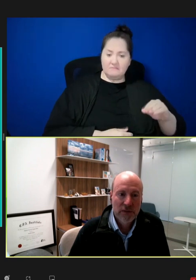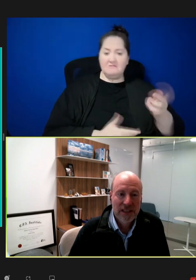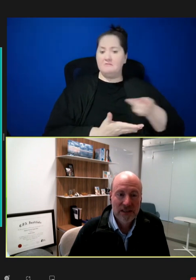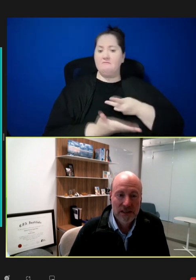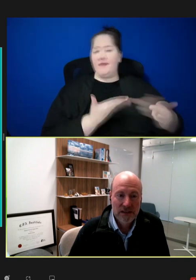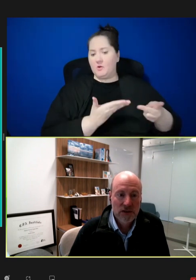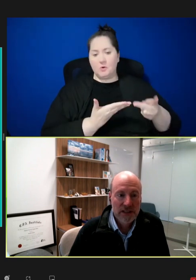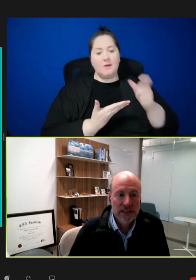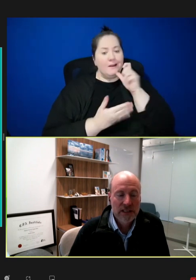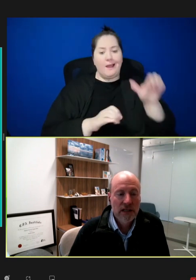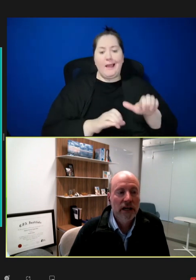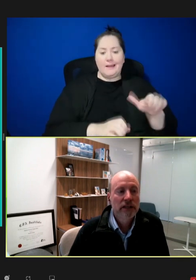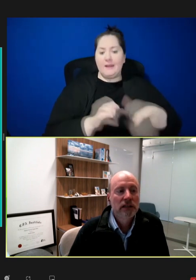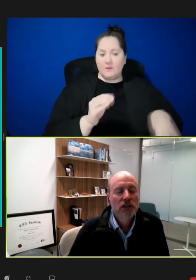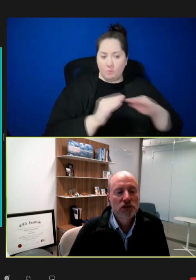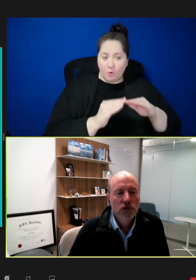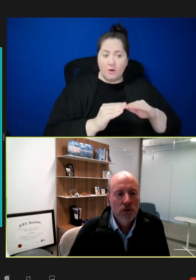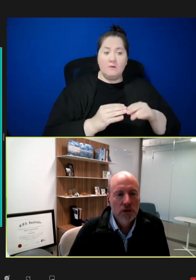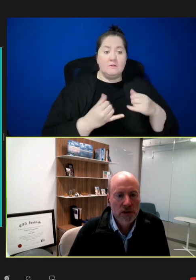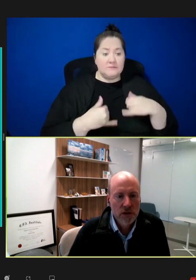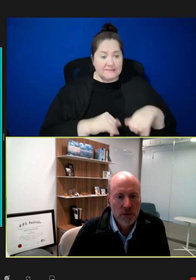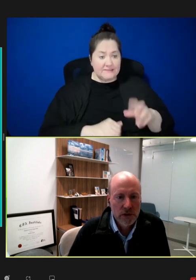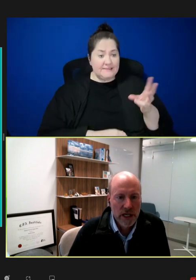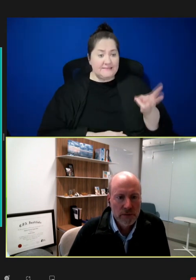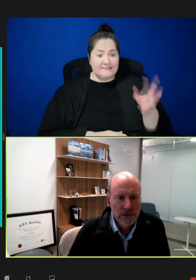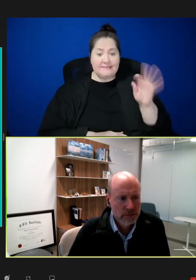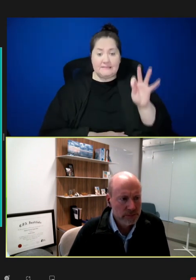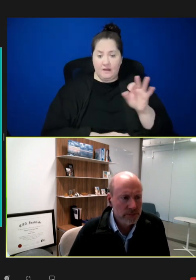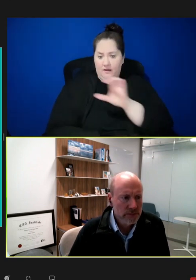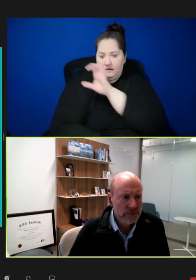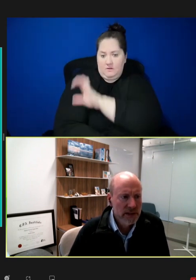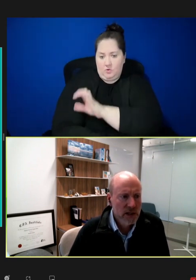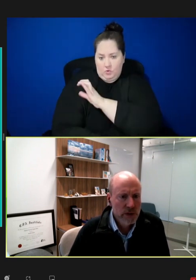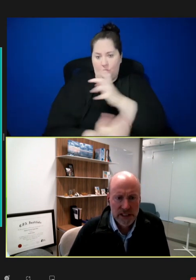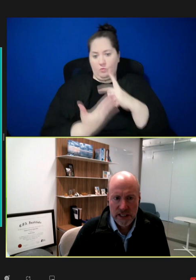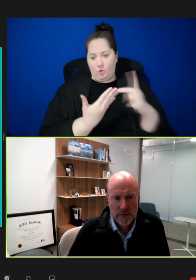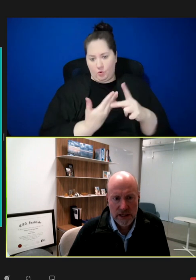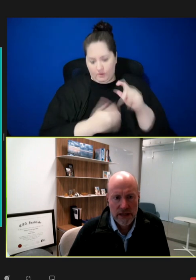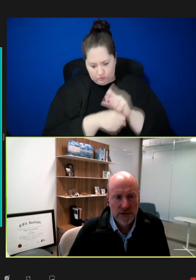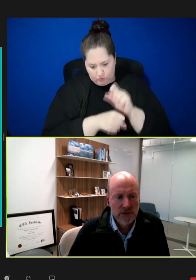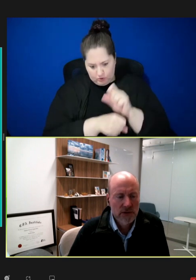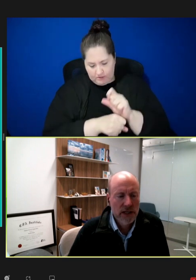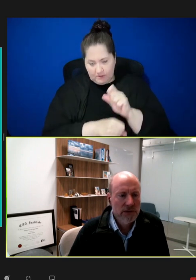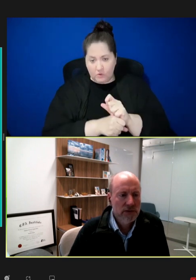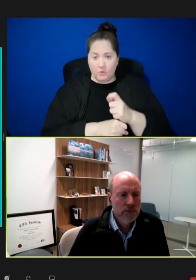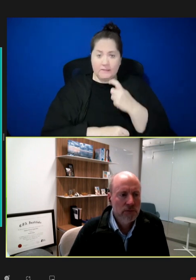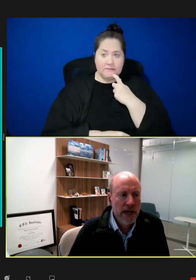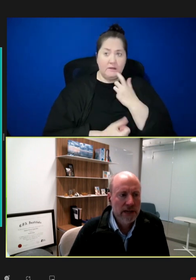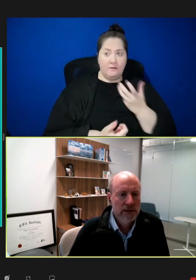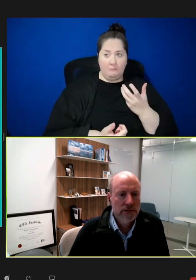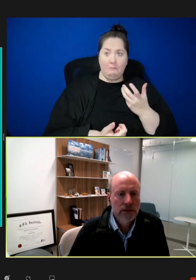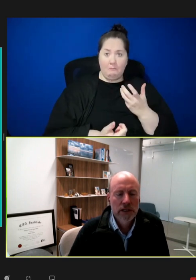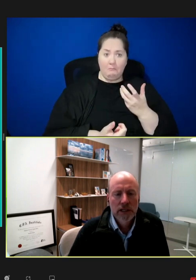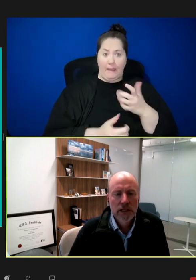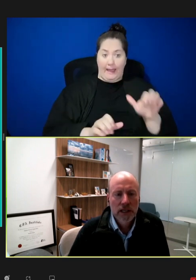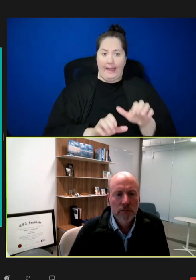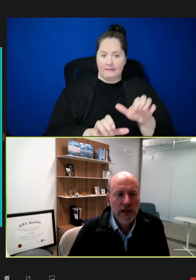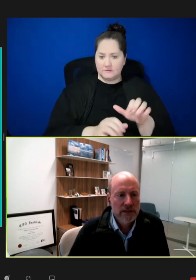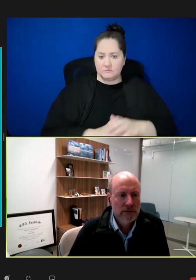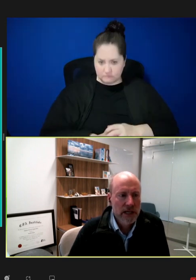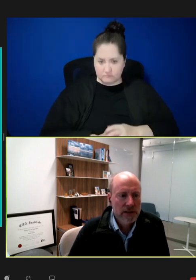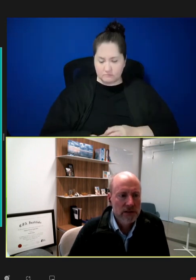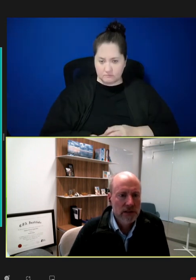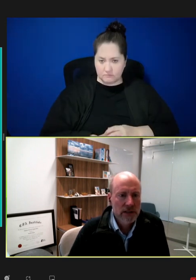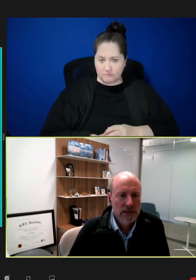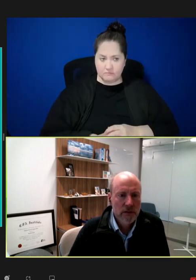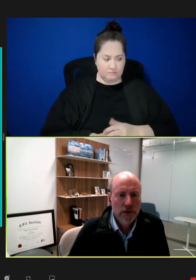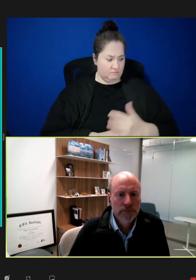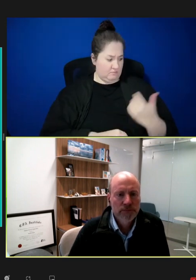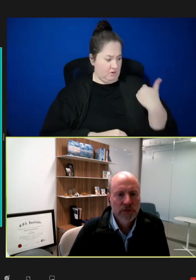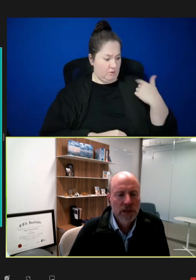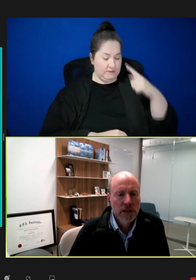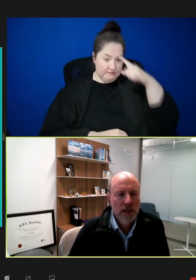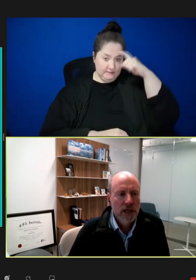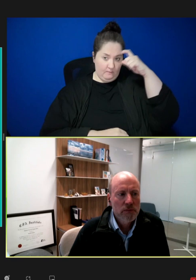but this is still 69 total clinical programs that we deemed as active as of last summer.